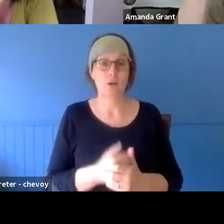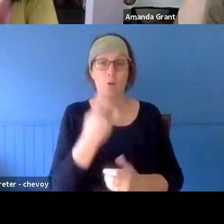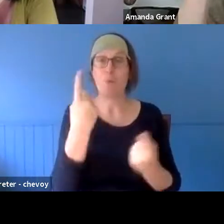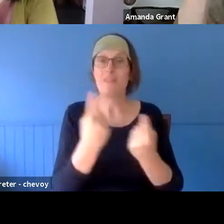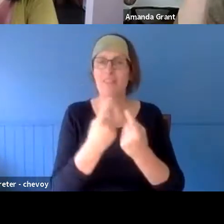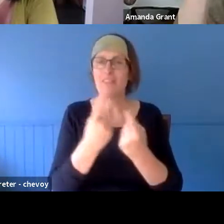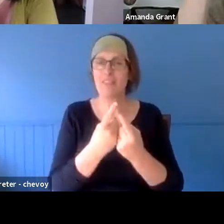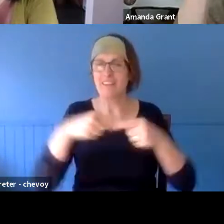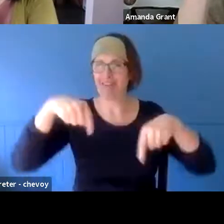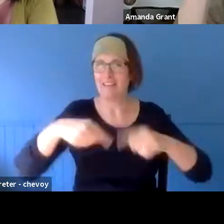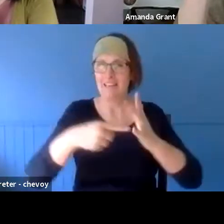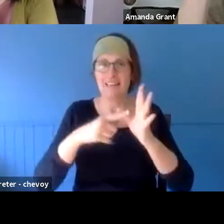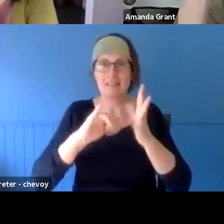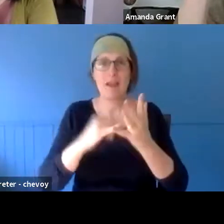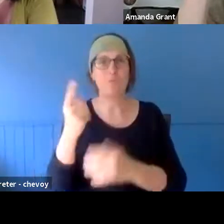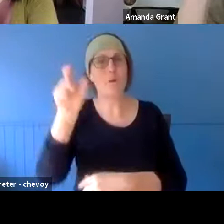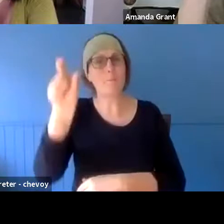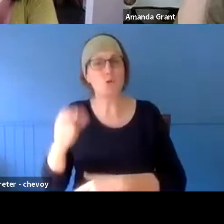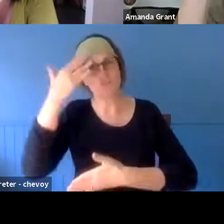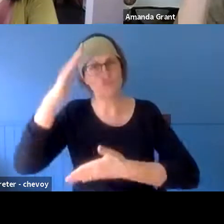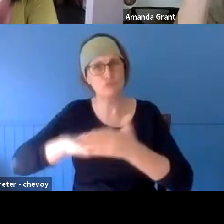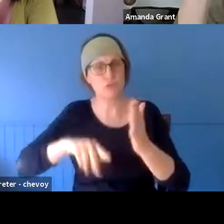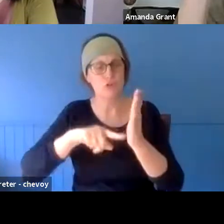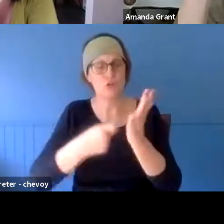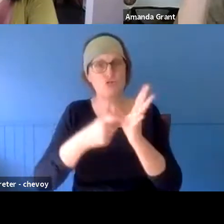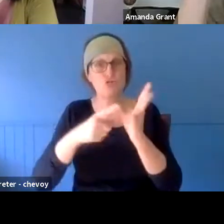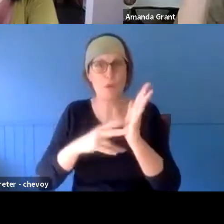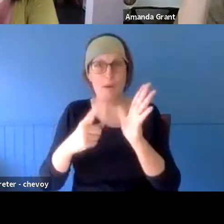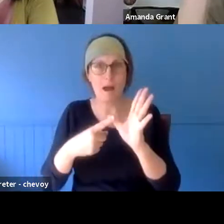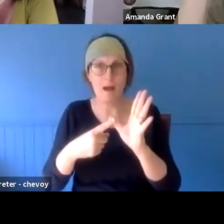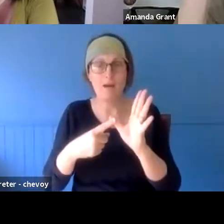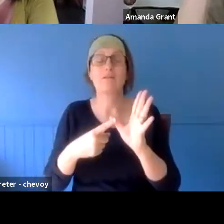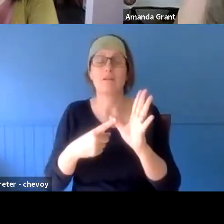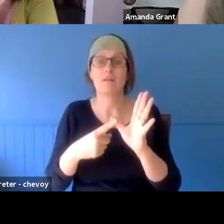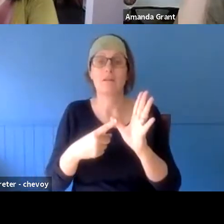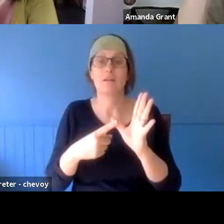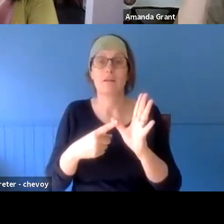in trauma, was brought over three times and spoke in the school hall -